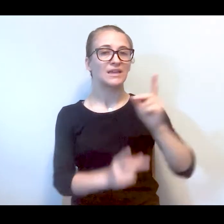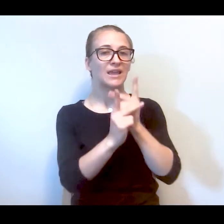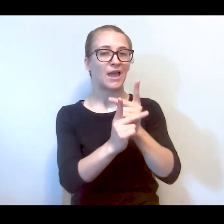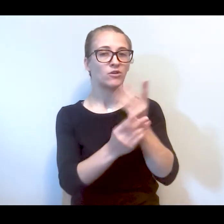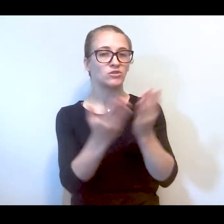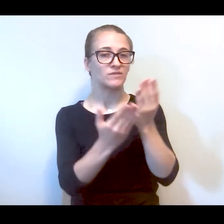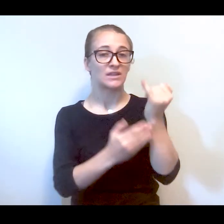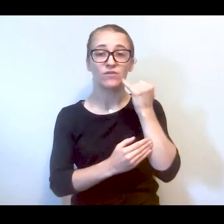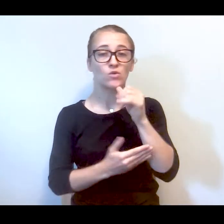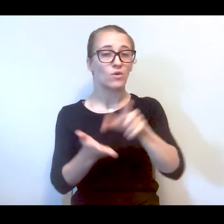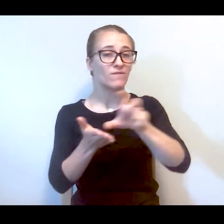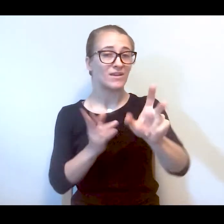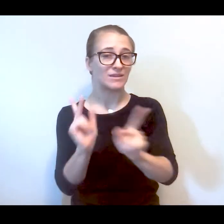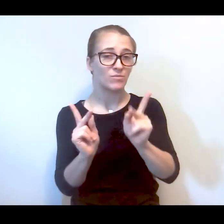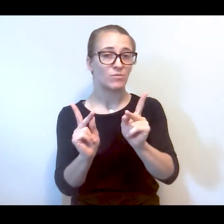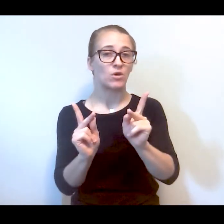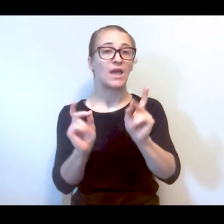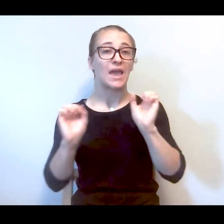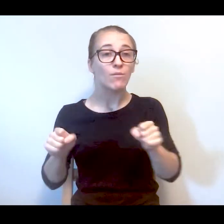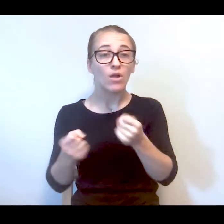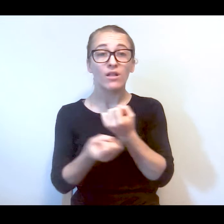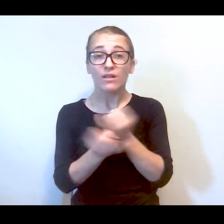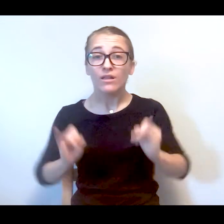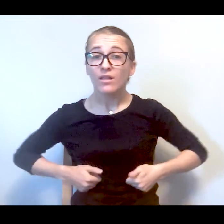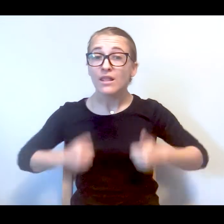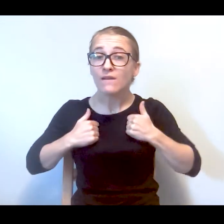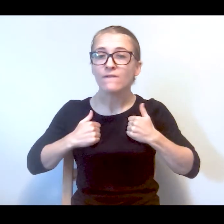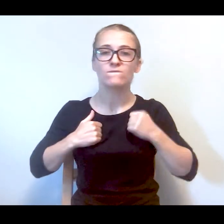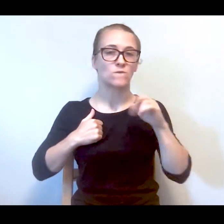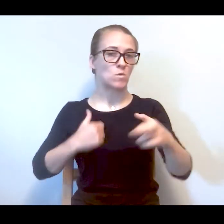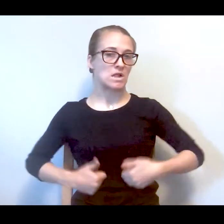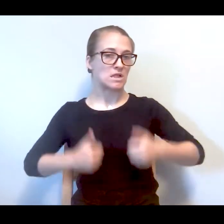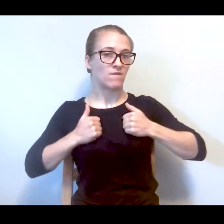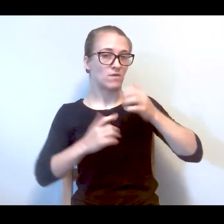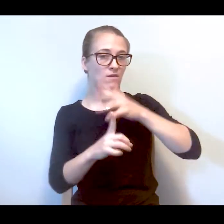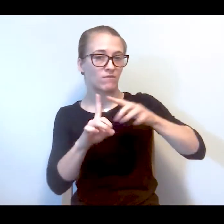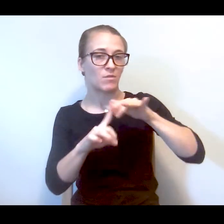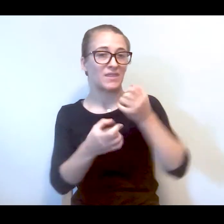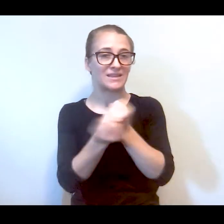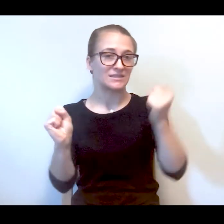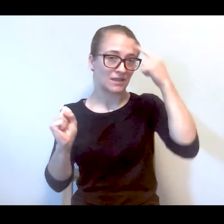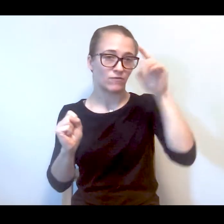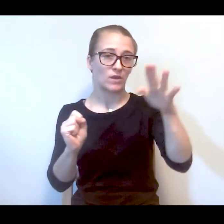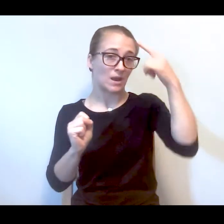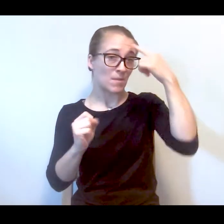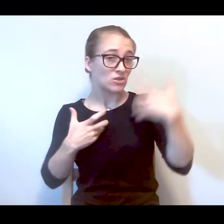to live independently or be able to live in an environment that's safe for their mental health,